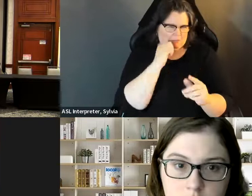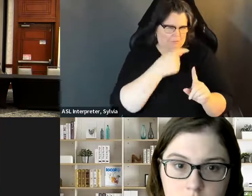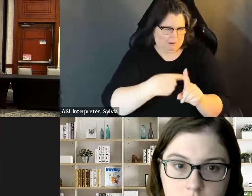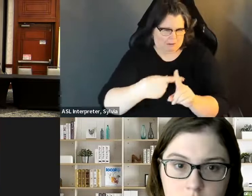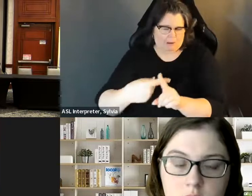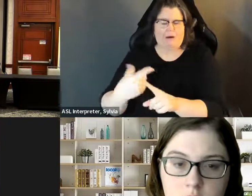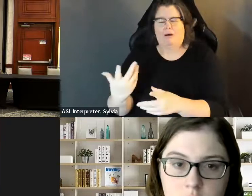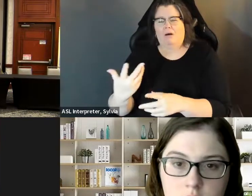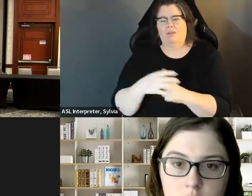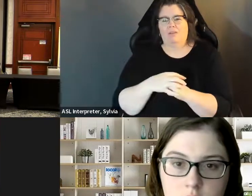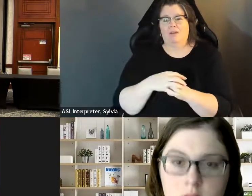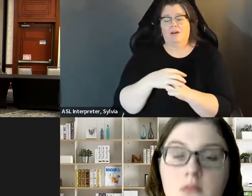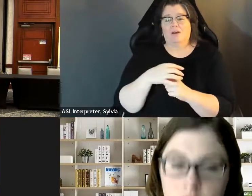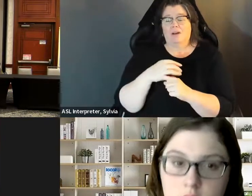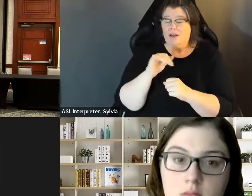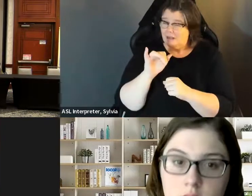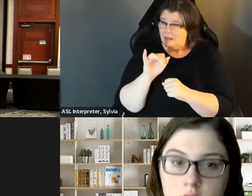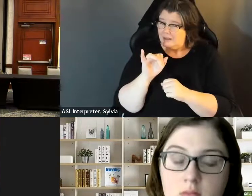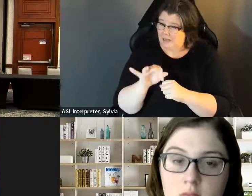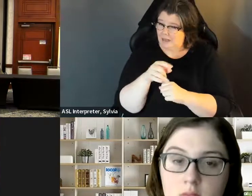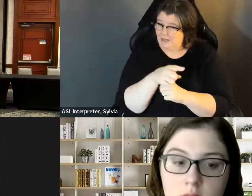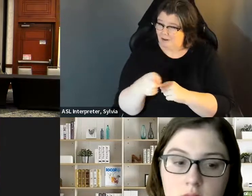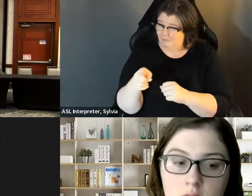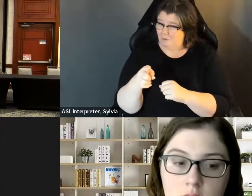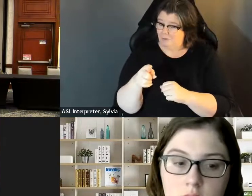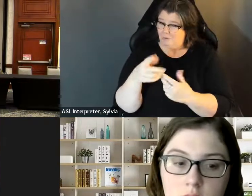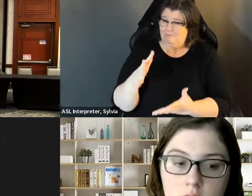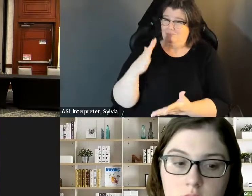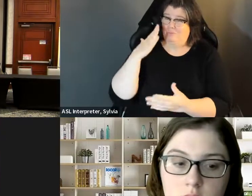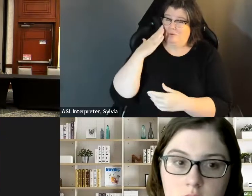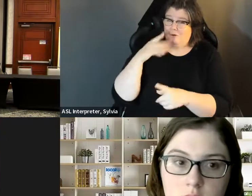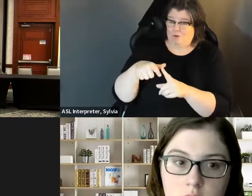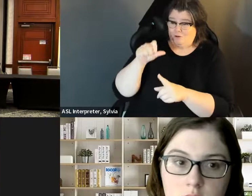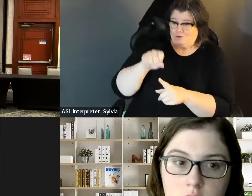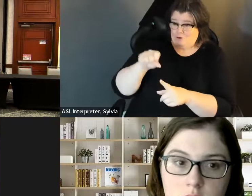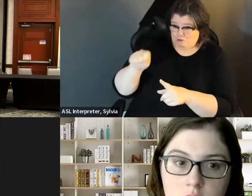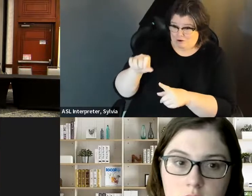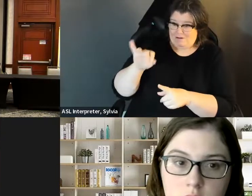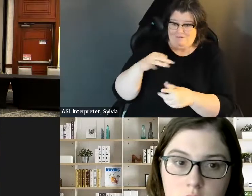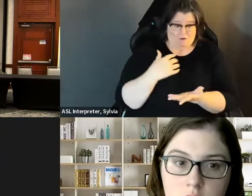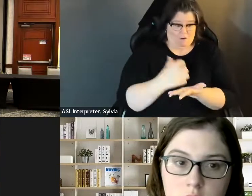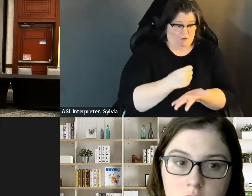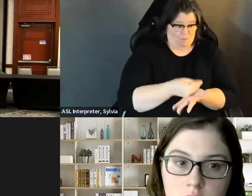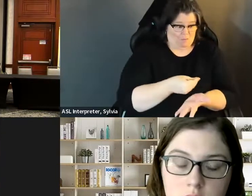position did have a pay, you know. It was only $159 a month, but it still was pay and for all those who know about social security, it doesn't take much for it to